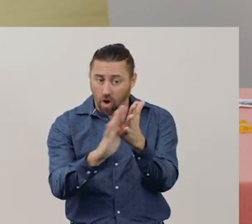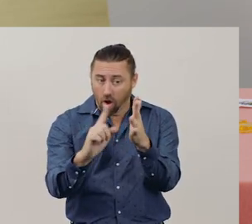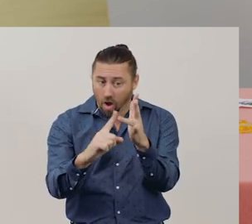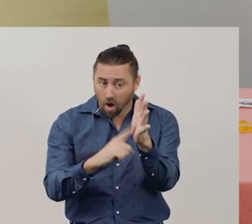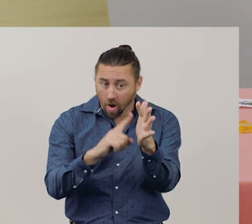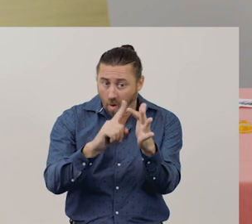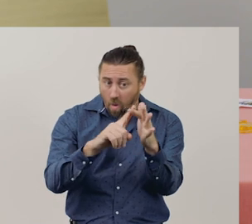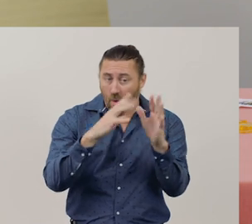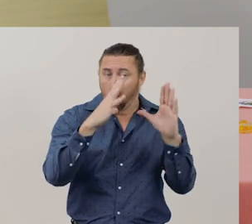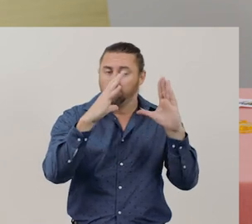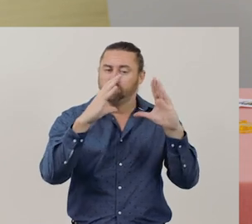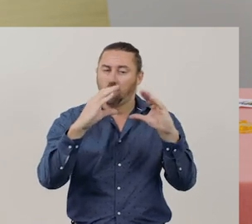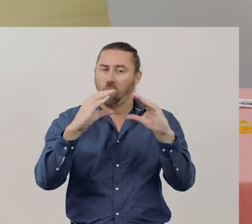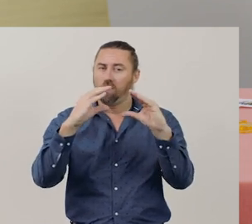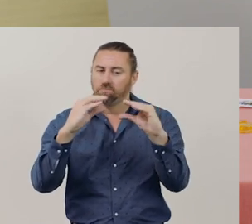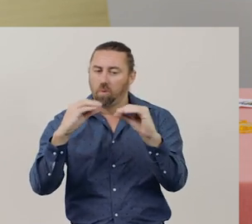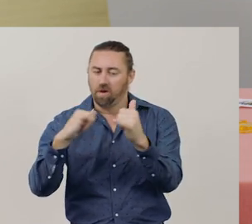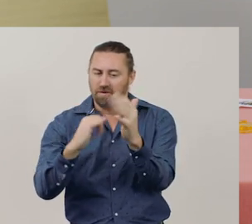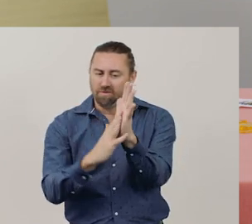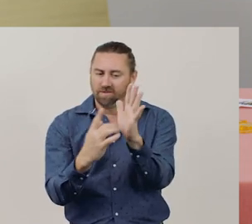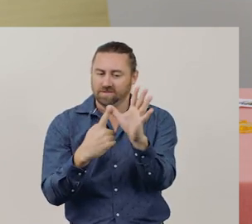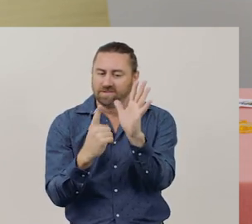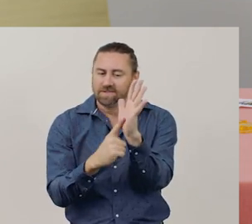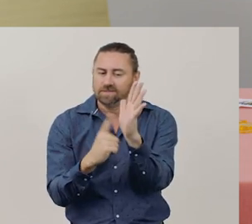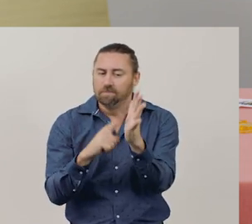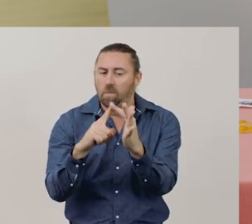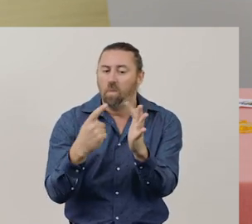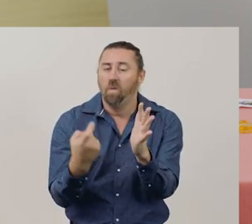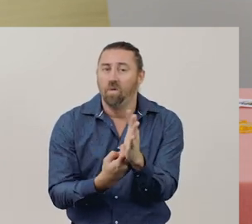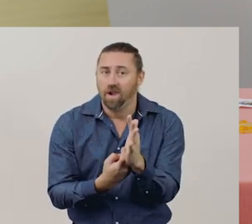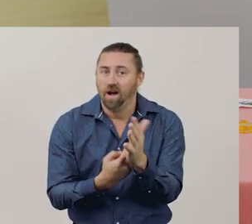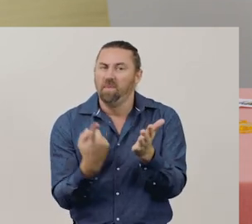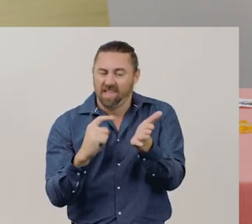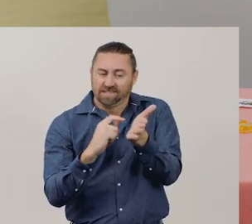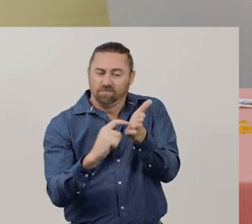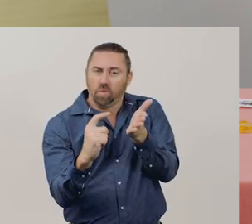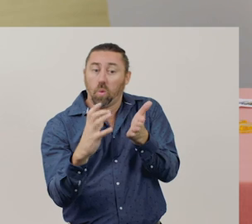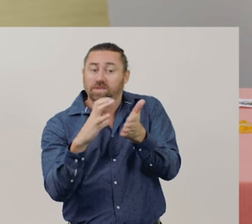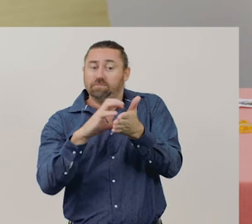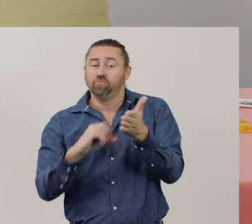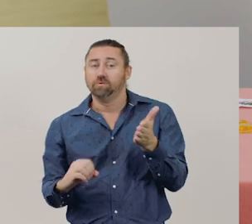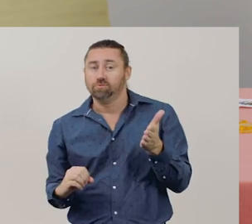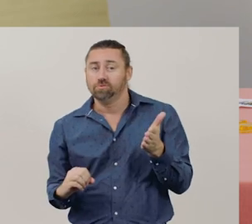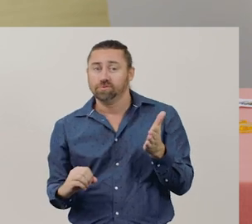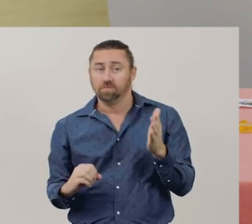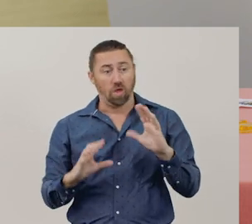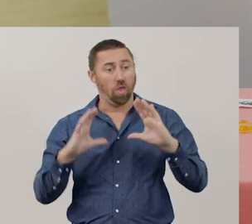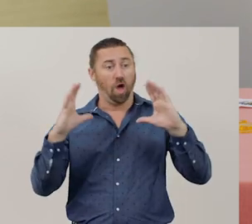Remember that’s what happens in a subtraction problem - the whole amount becomes less.